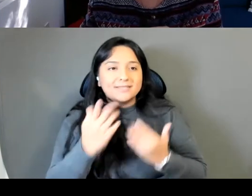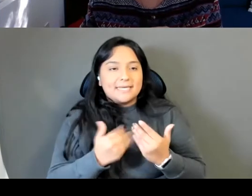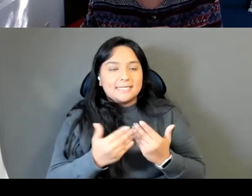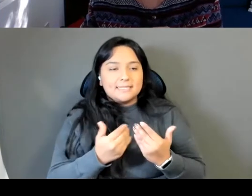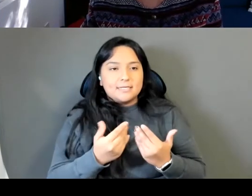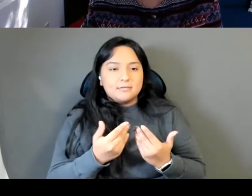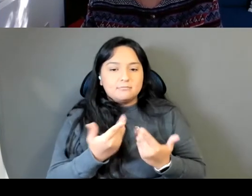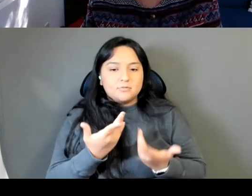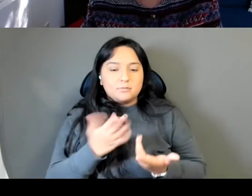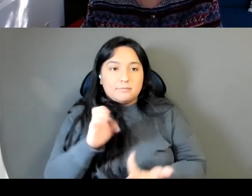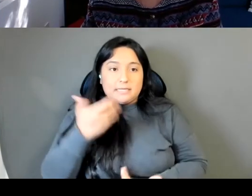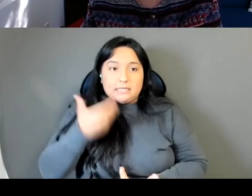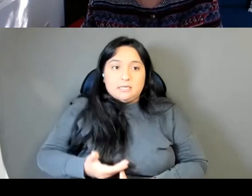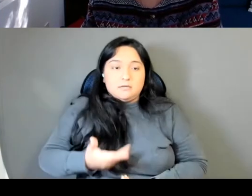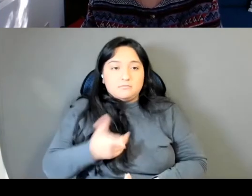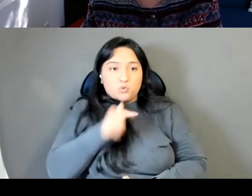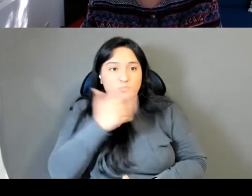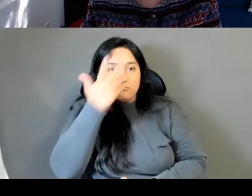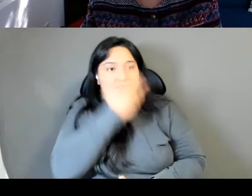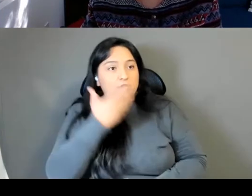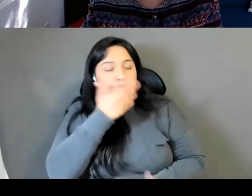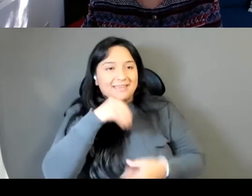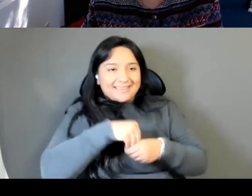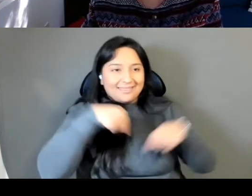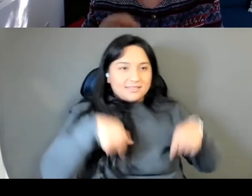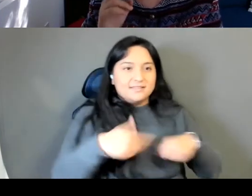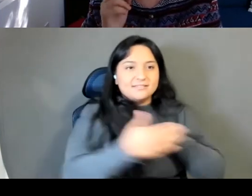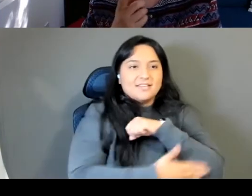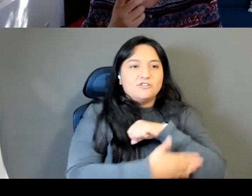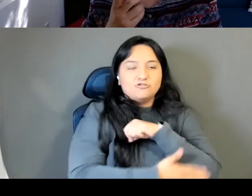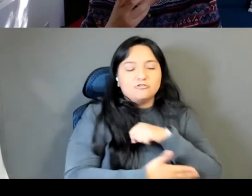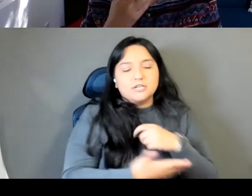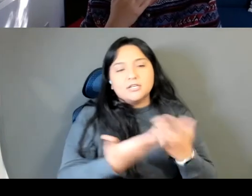So, yeah, I've, I've really been thankful for that and I wanted to say in Thai, you